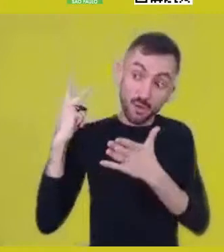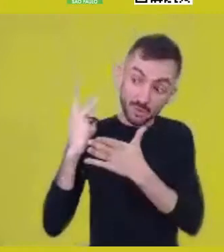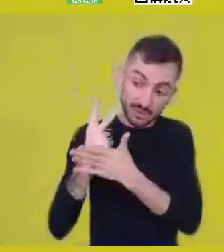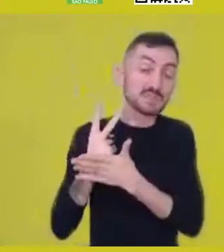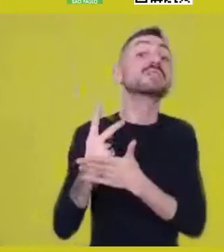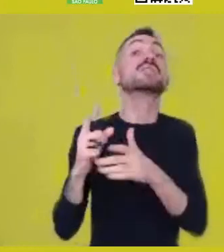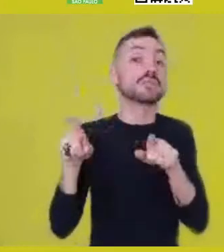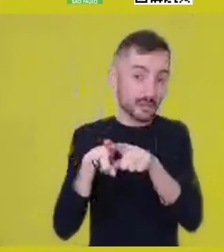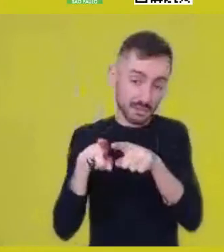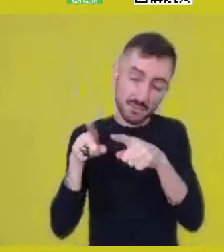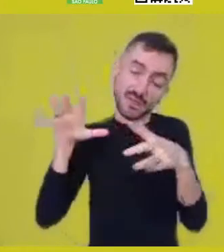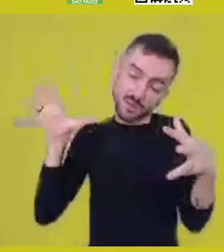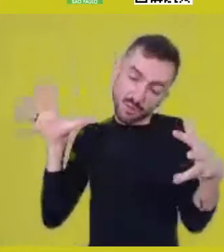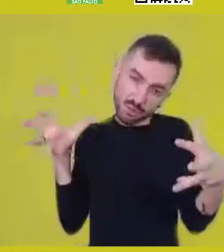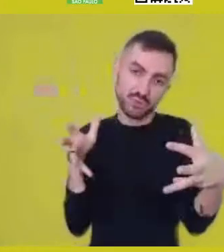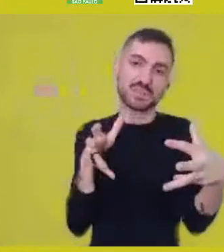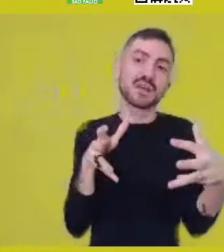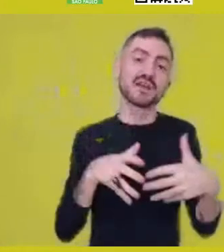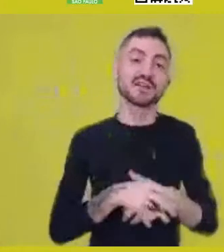And this idea of culture itself